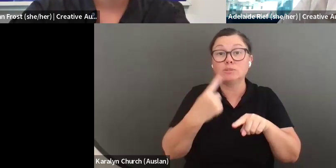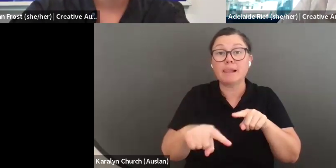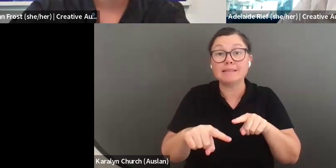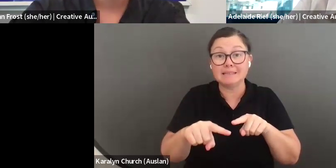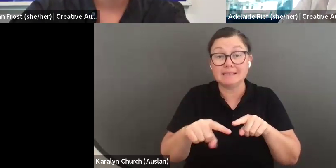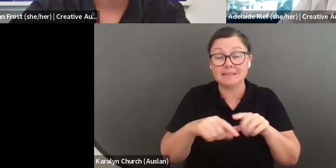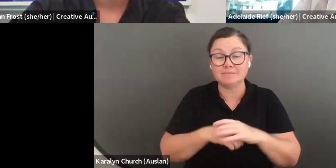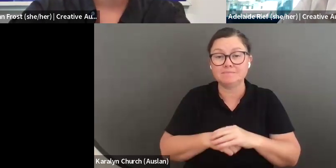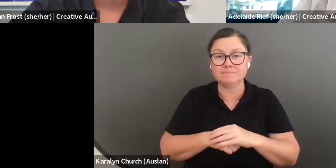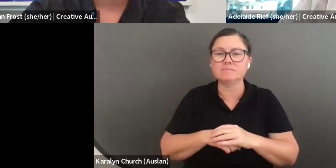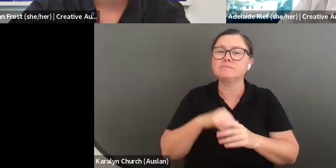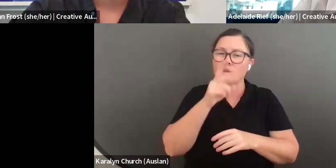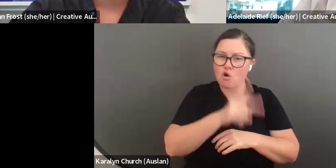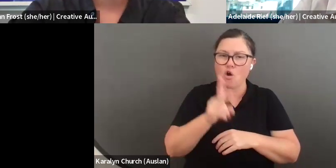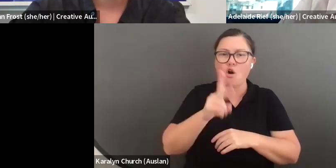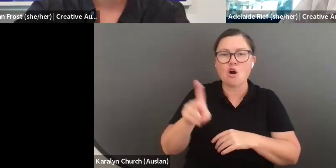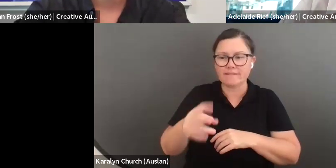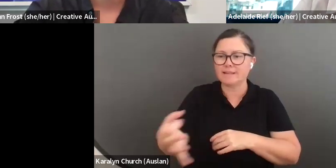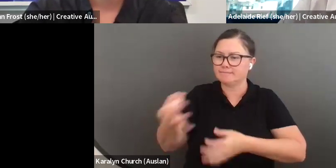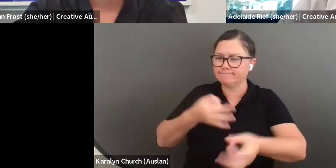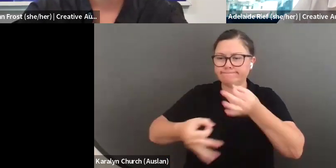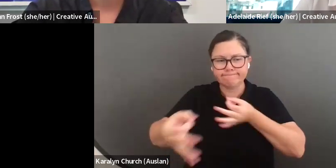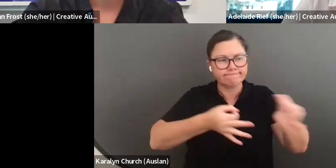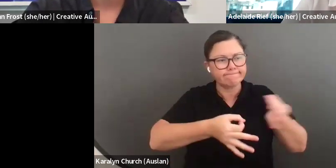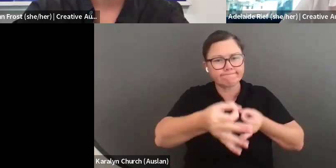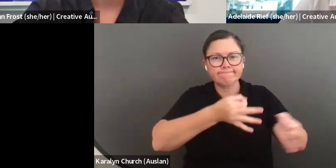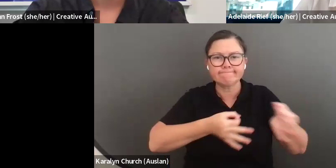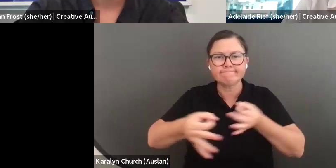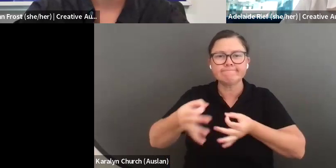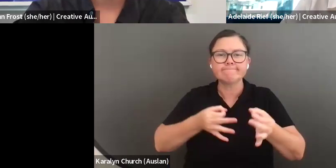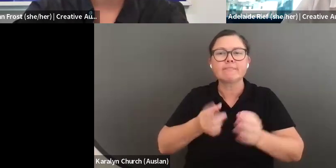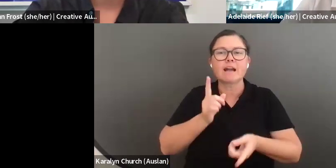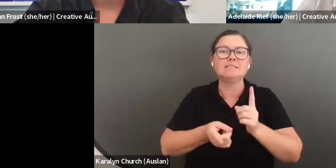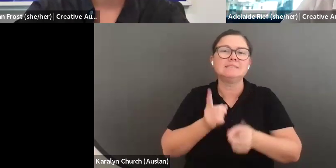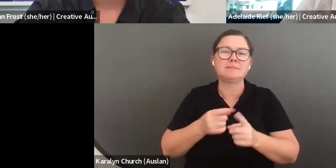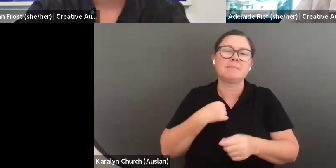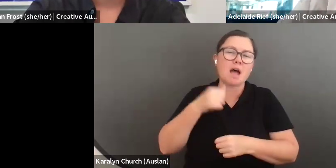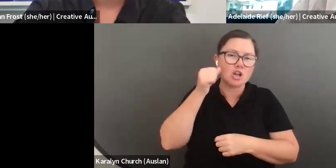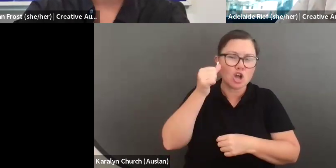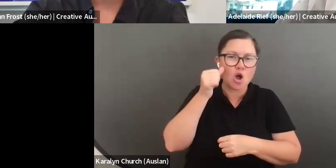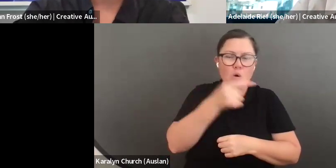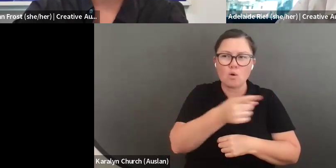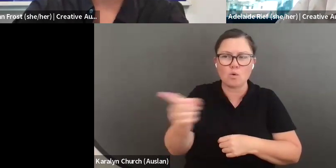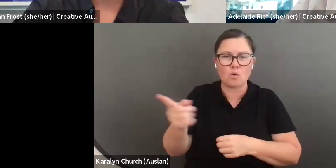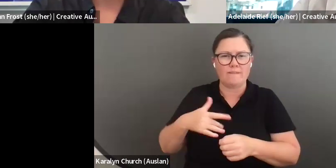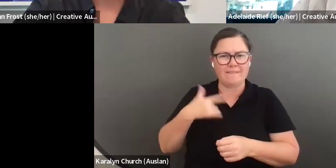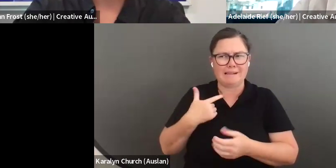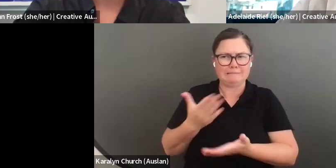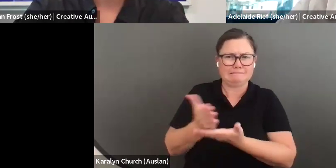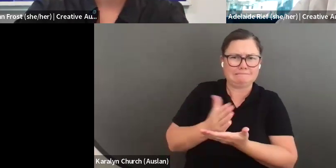to chat thus. The first one I will addresses eligibility, a question we have received a lot. We understand sometimes